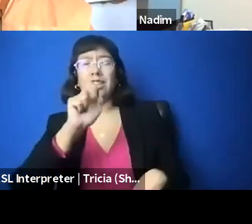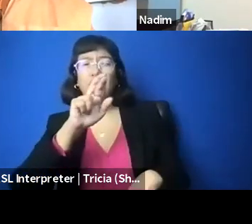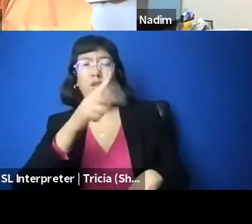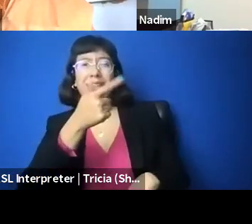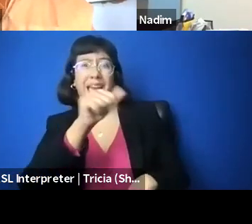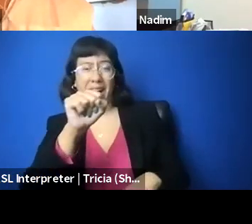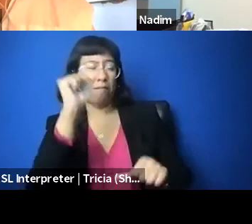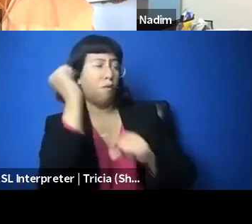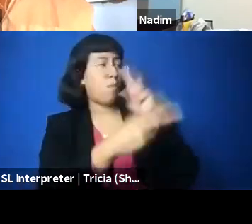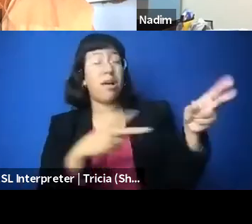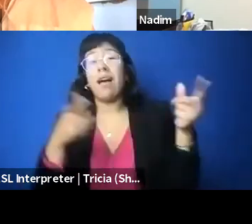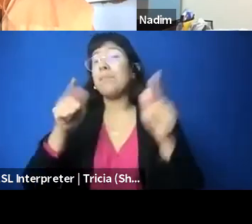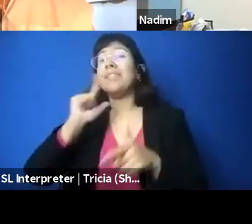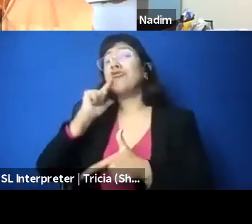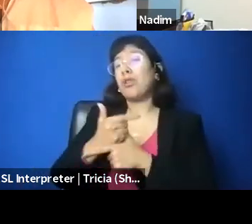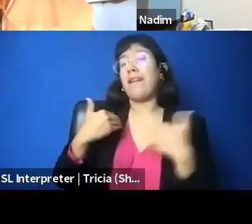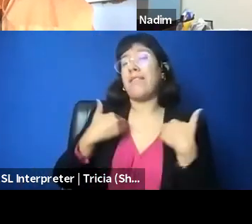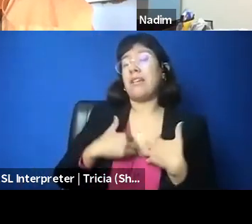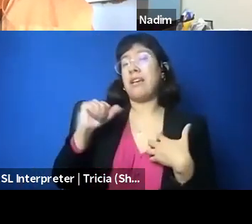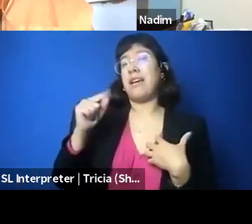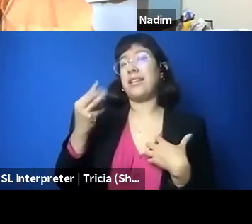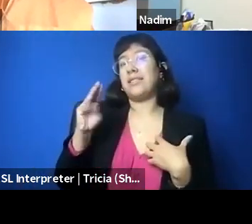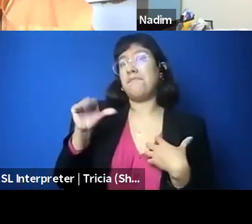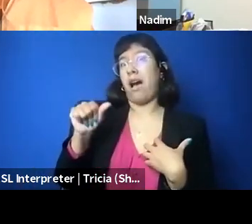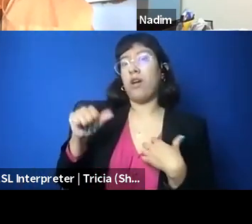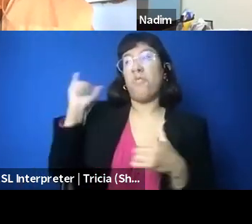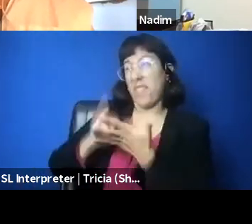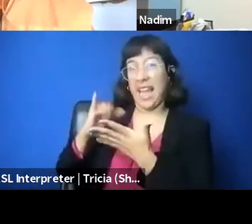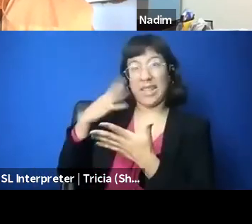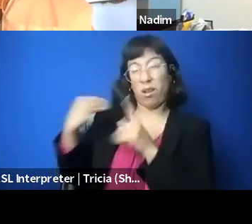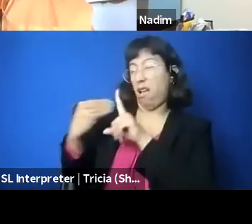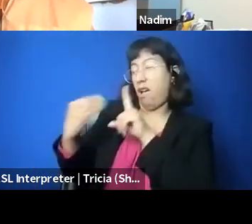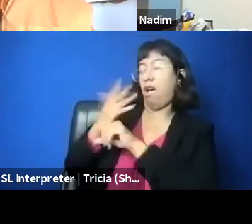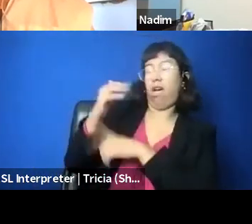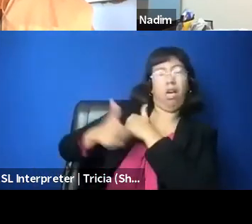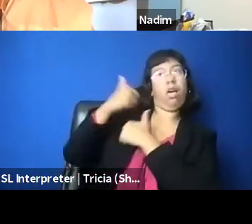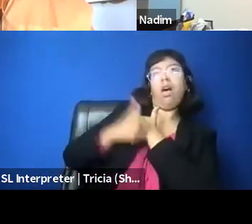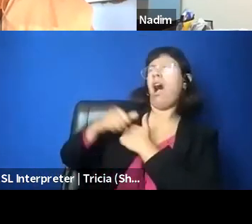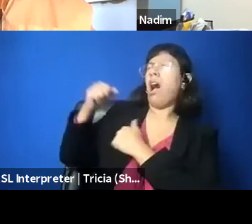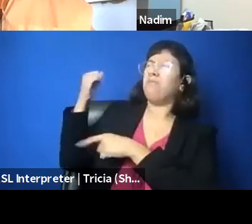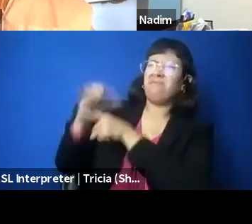and because of that, I mean, he was subjected to just a storm of like, incredibly racist,